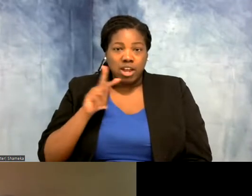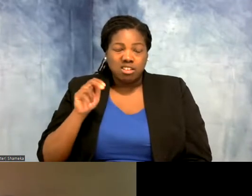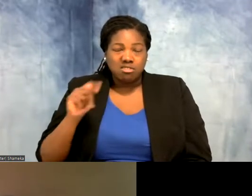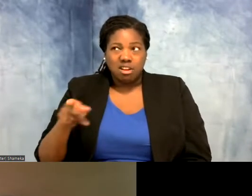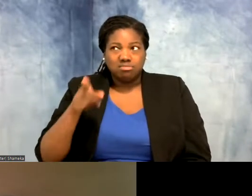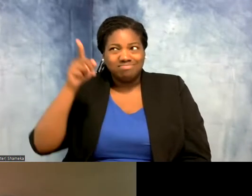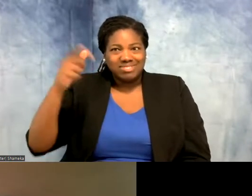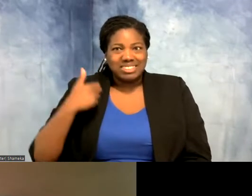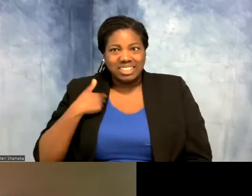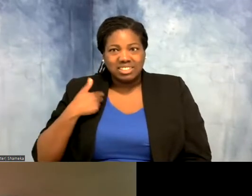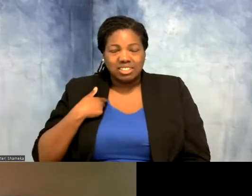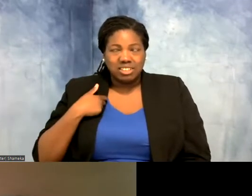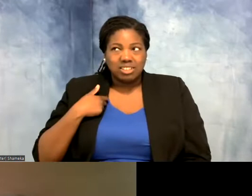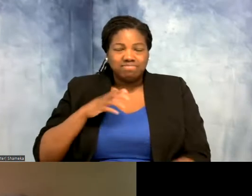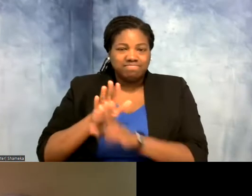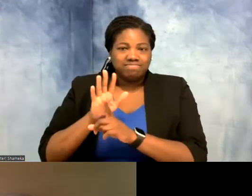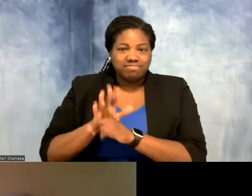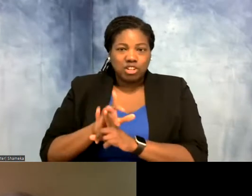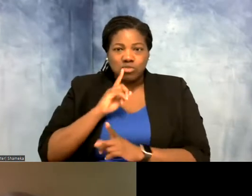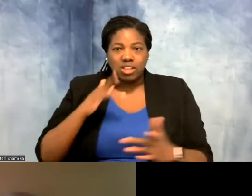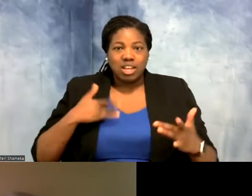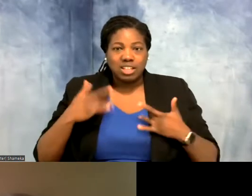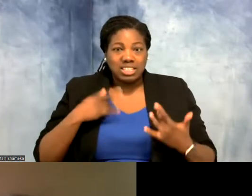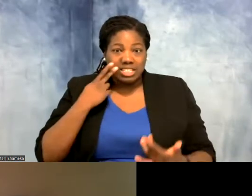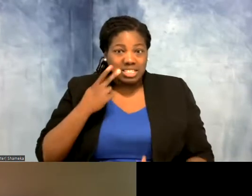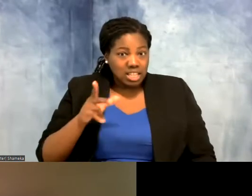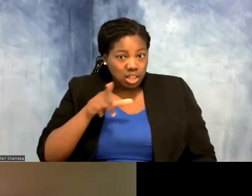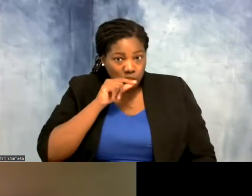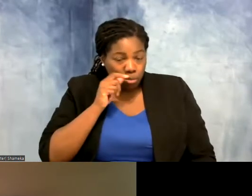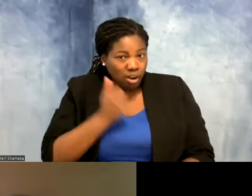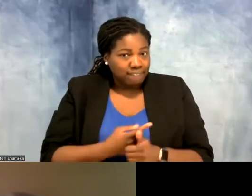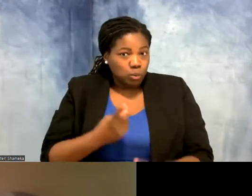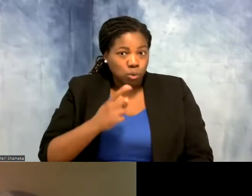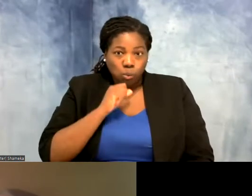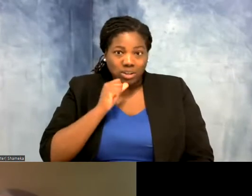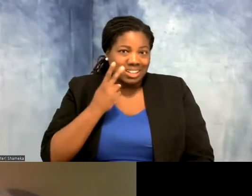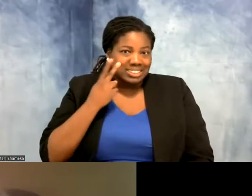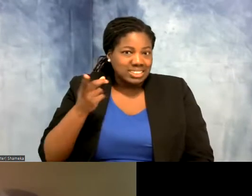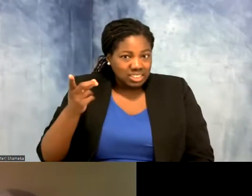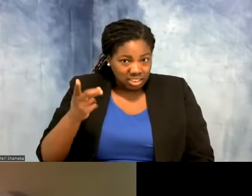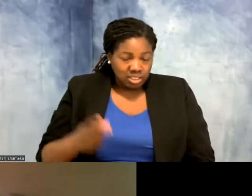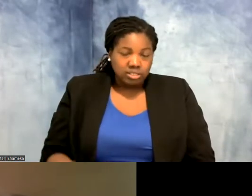And it's very exciting to see that bird that not everyone will get an opportunity to see, but it's